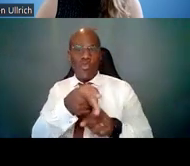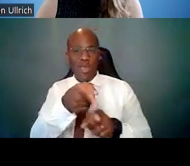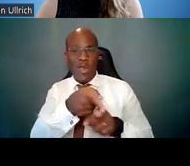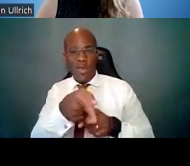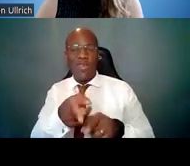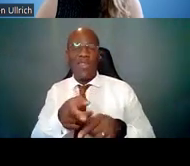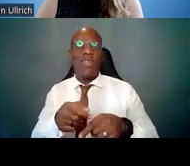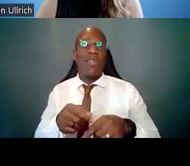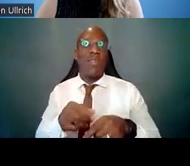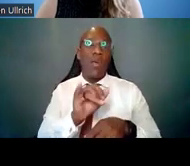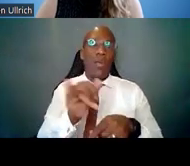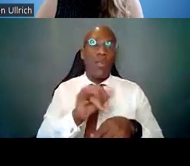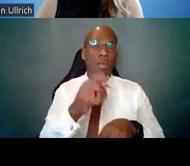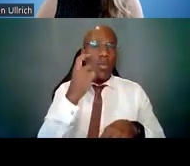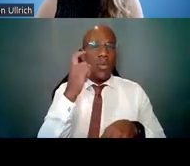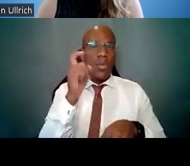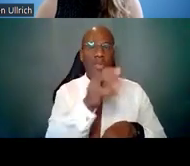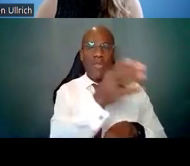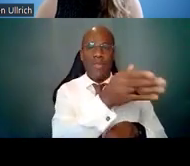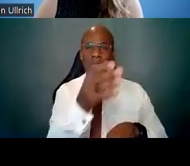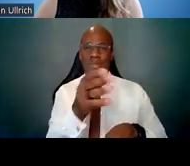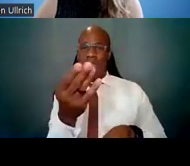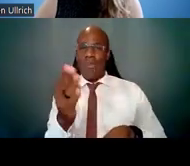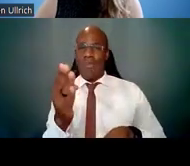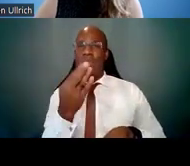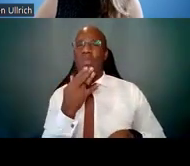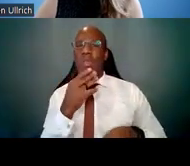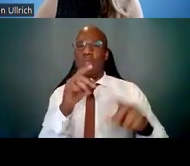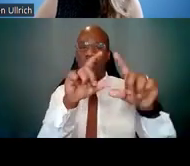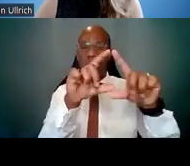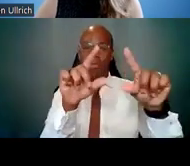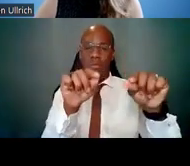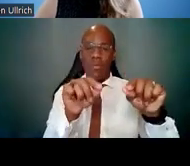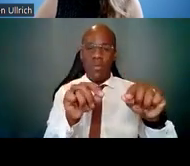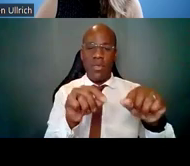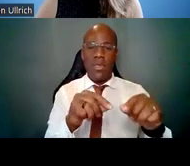talks about building participation, some strategies the PIs may use.